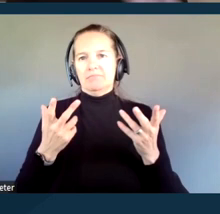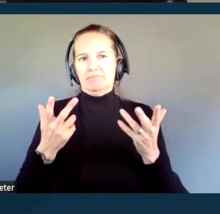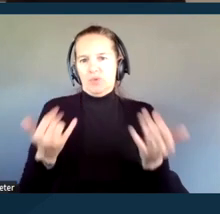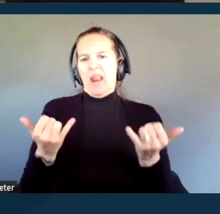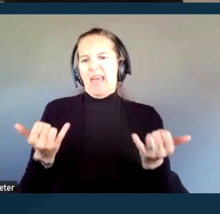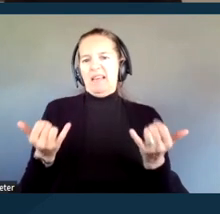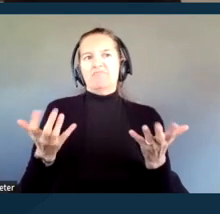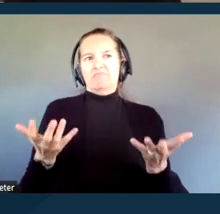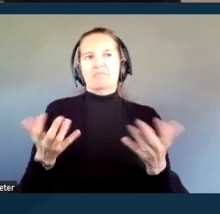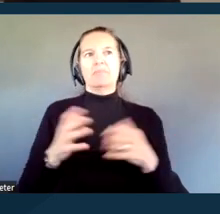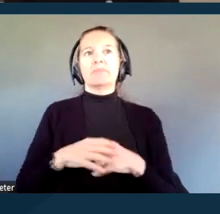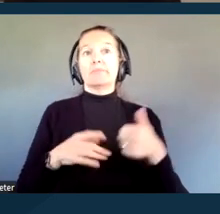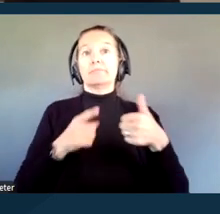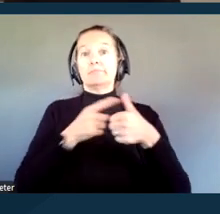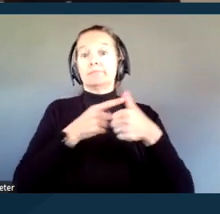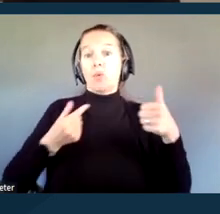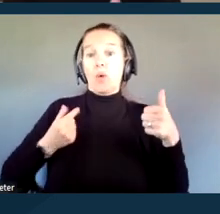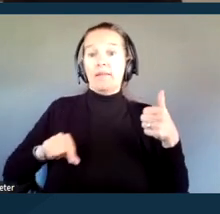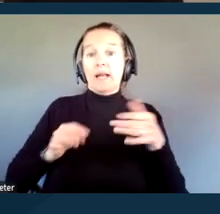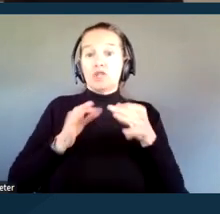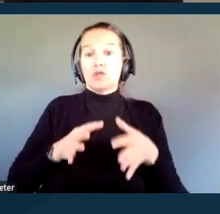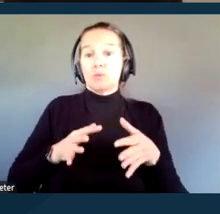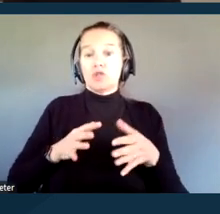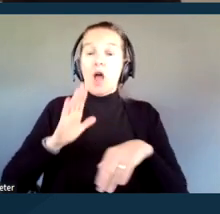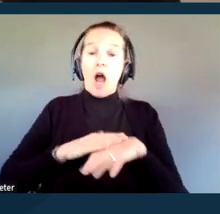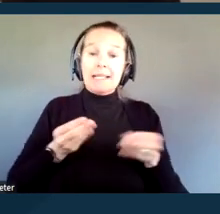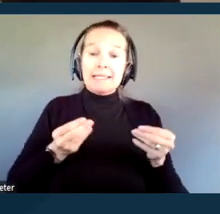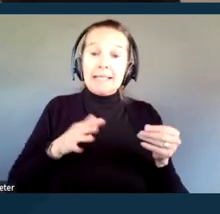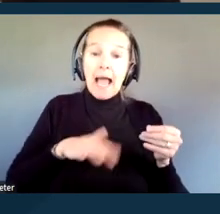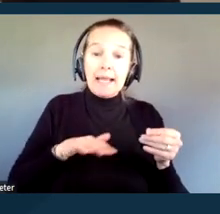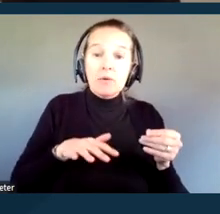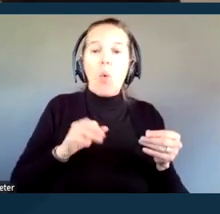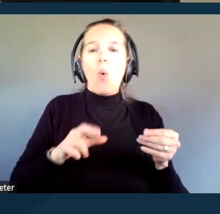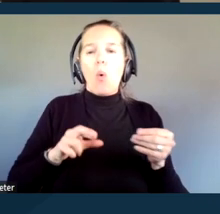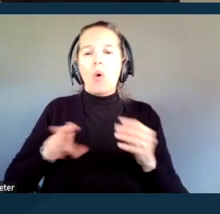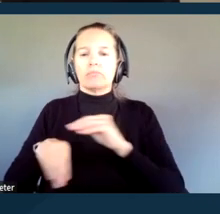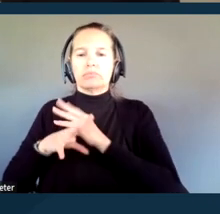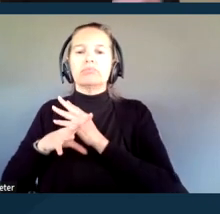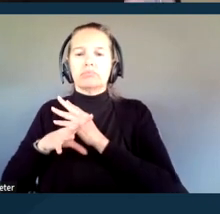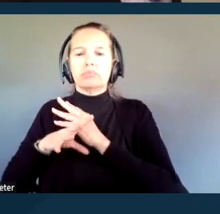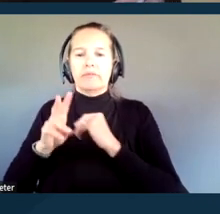Qualified interpreters on-site or through video remote interpreting, VRI services,